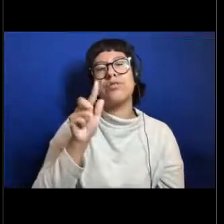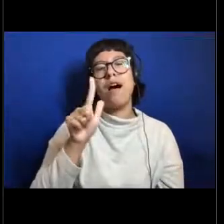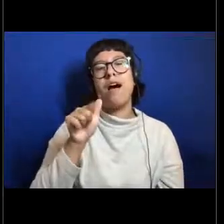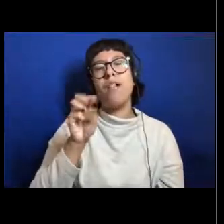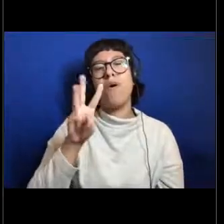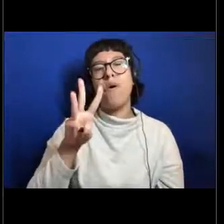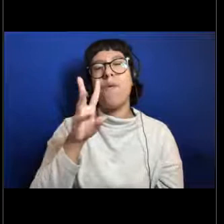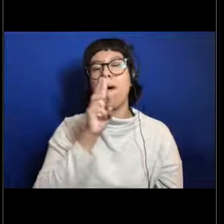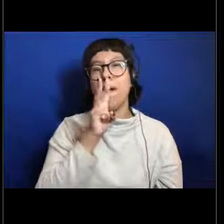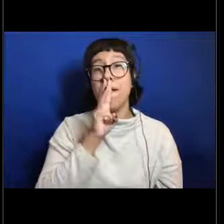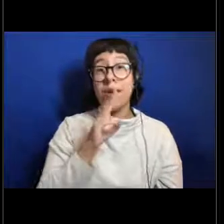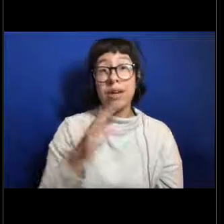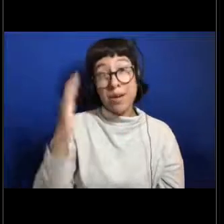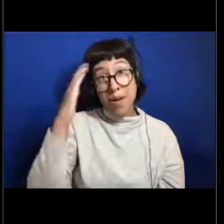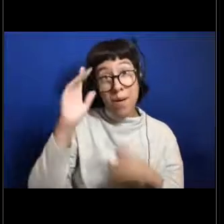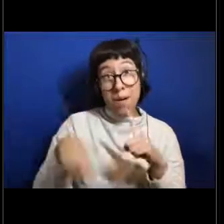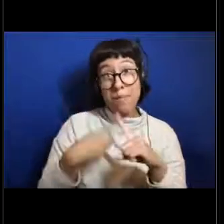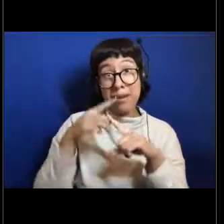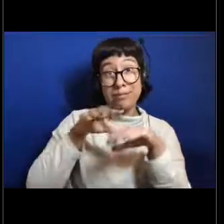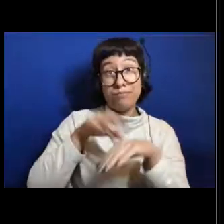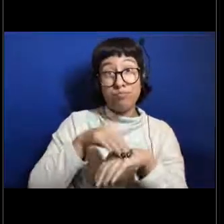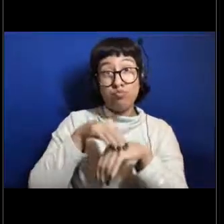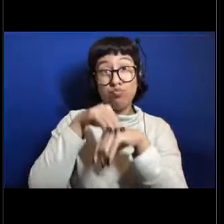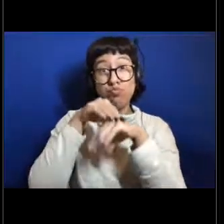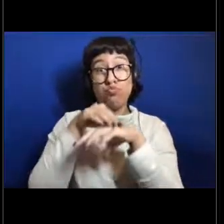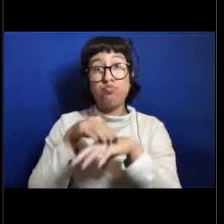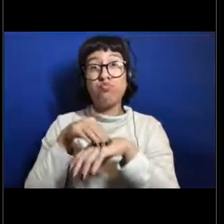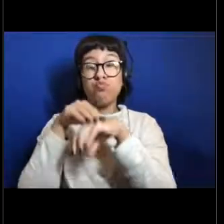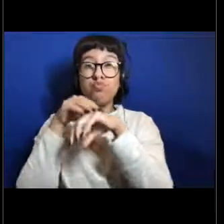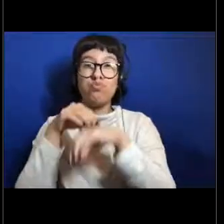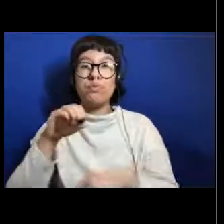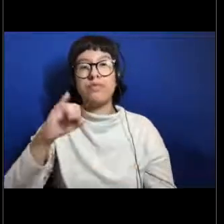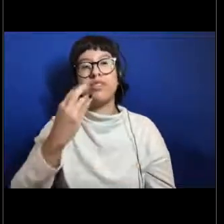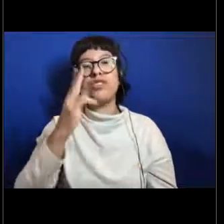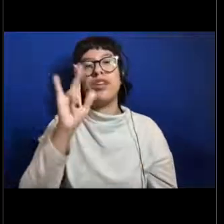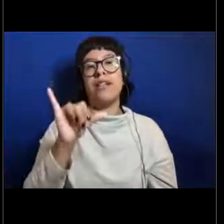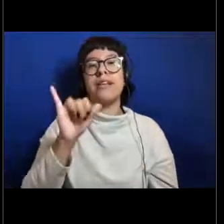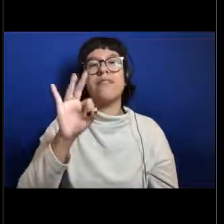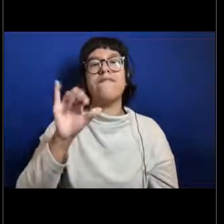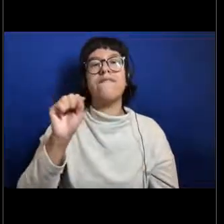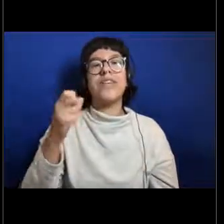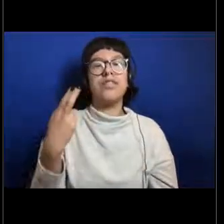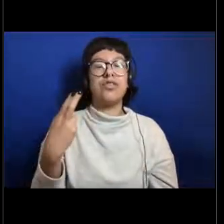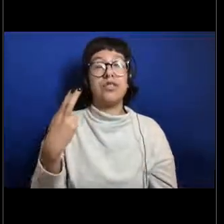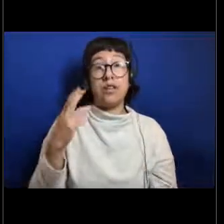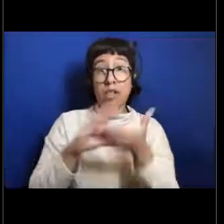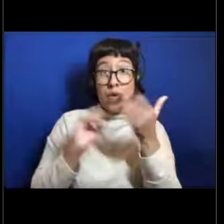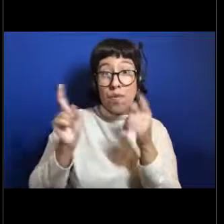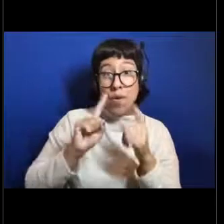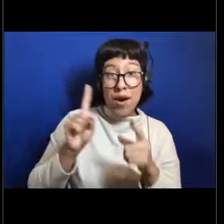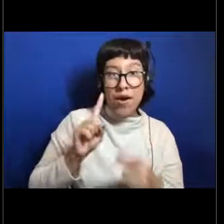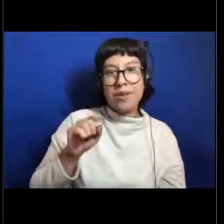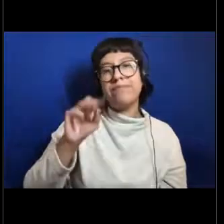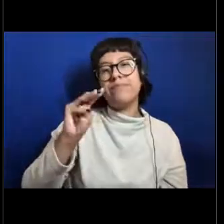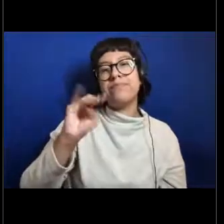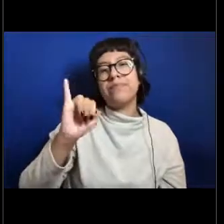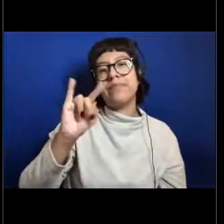of learning about jellyfish for the first time, you can learn a little bit more about them in Mike Ford's NOAA live talk